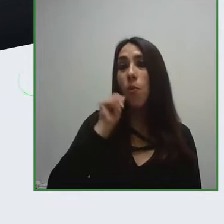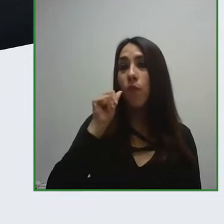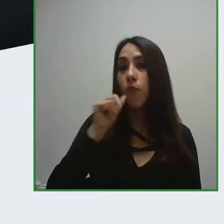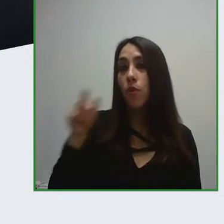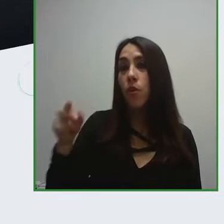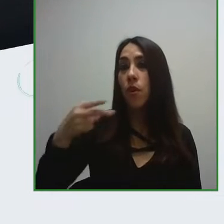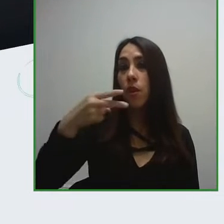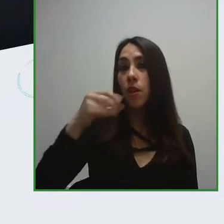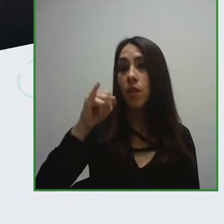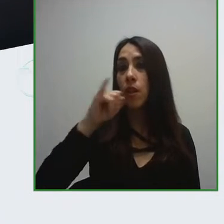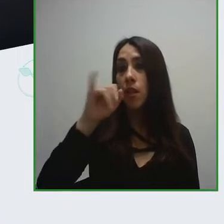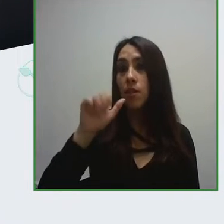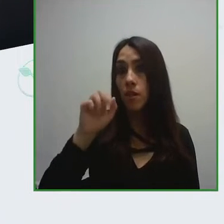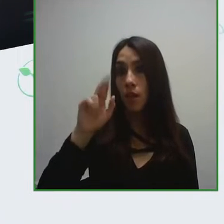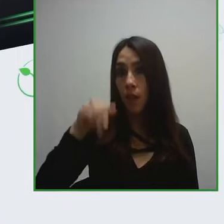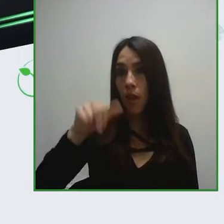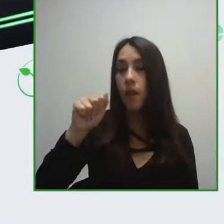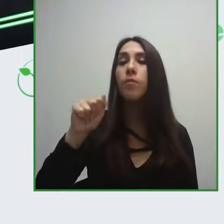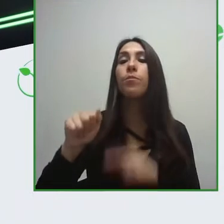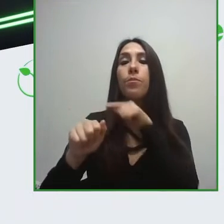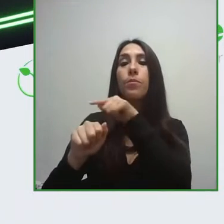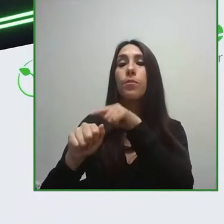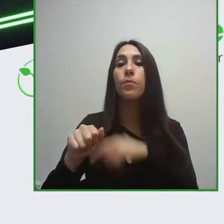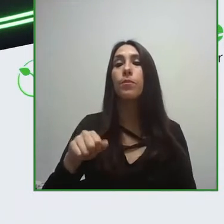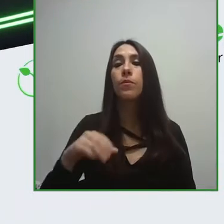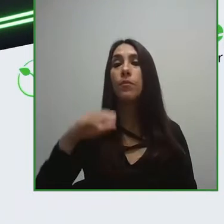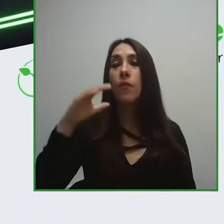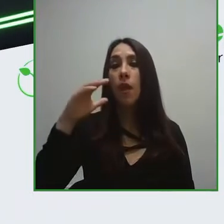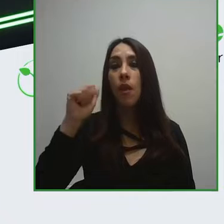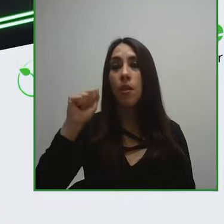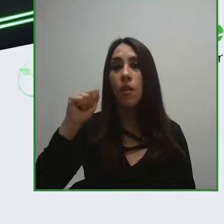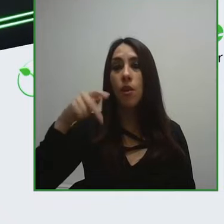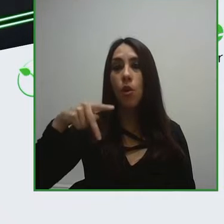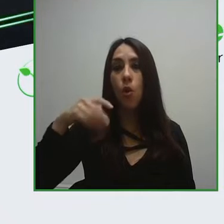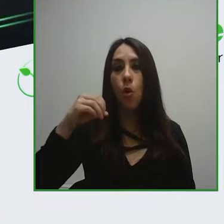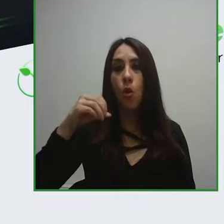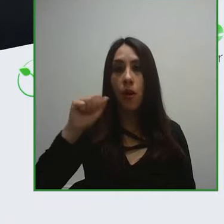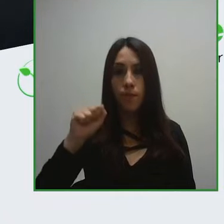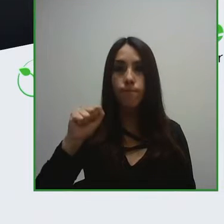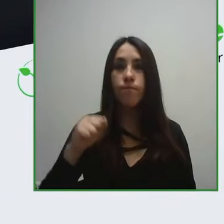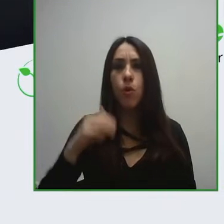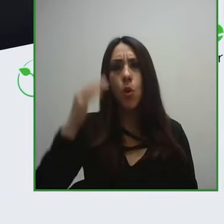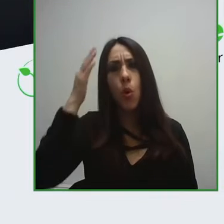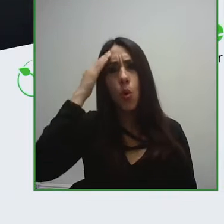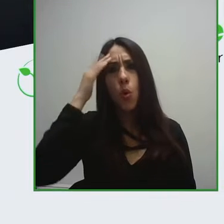we'll also hear from three different initiatives first hiking without limits from fundacion